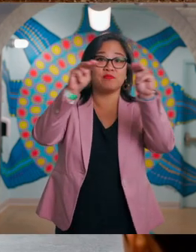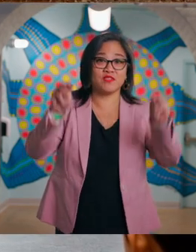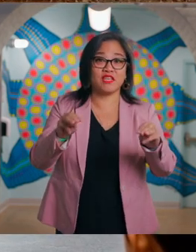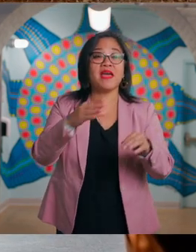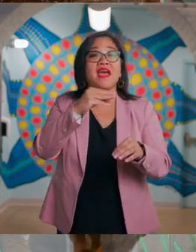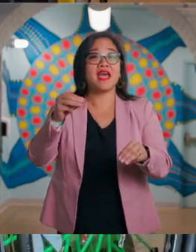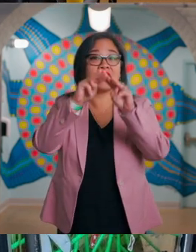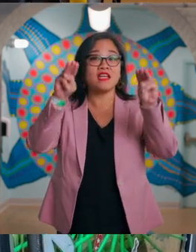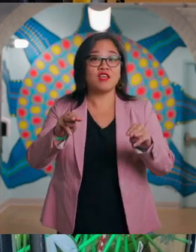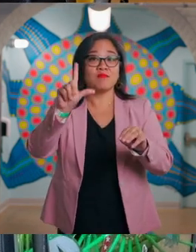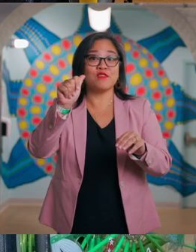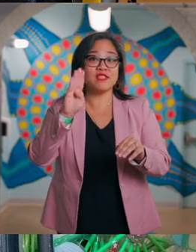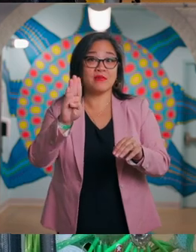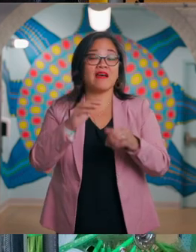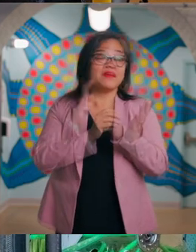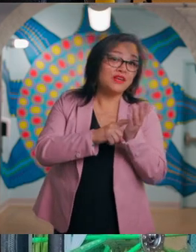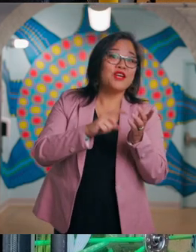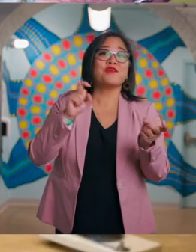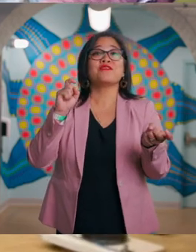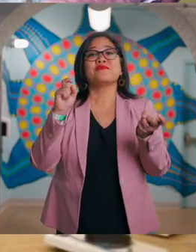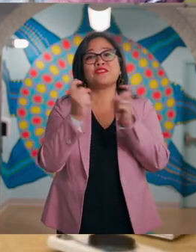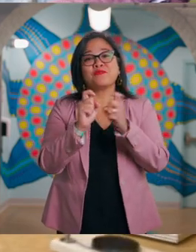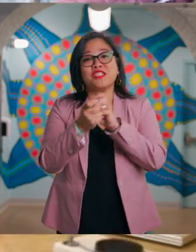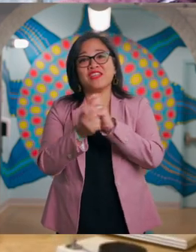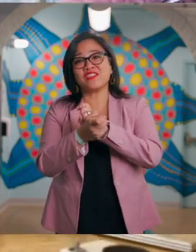Children's Museum and MuseumLab. We change some exhibits and